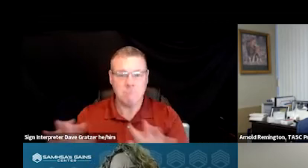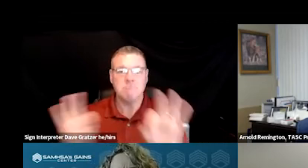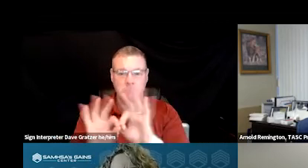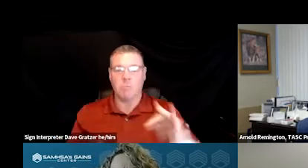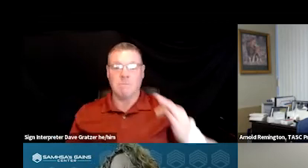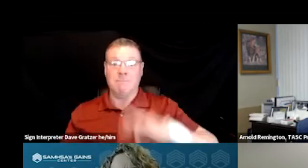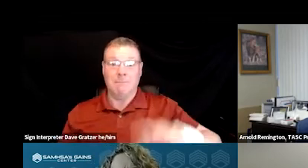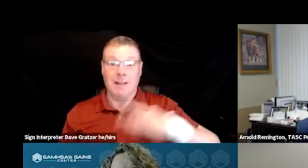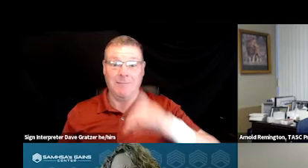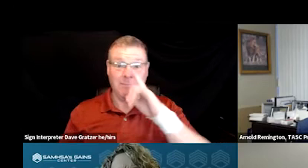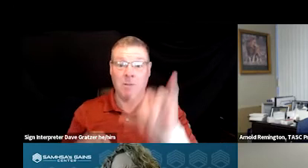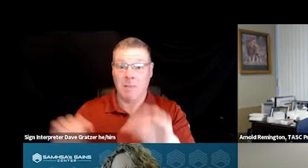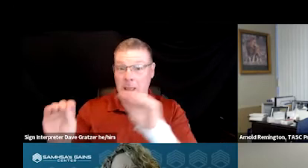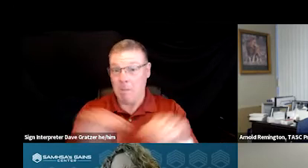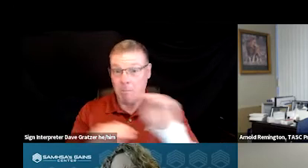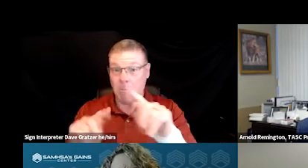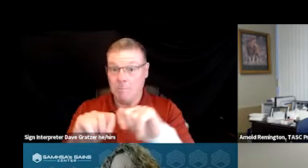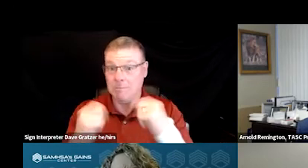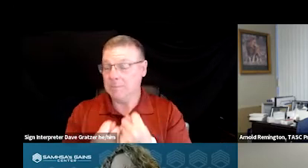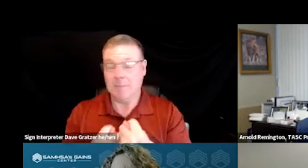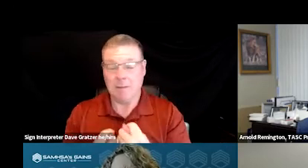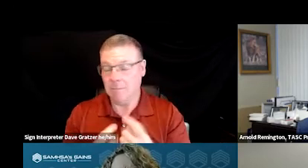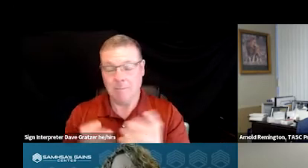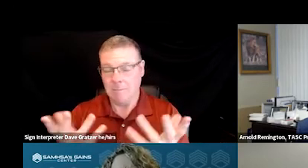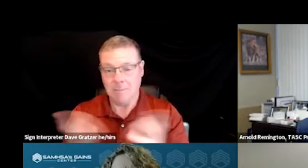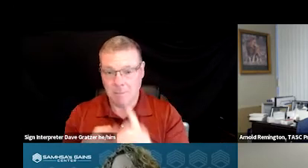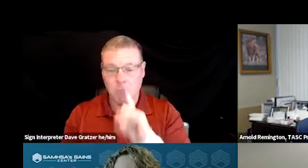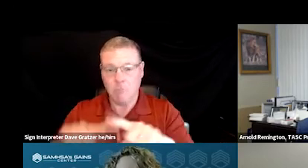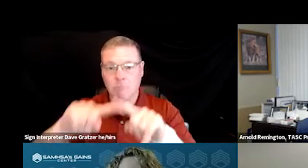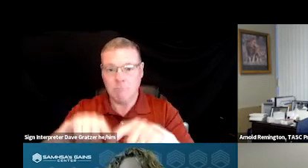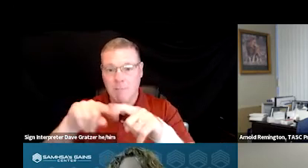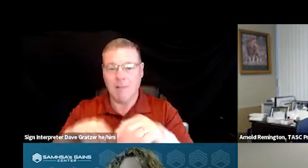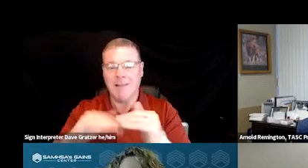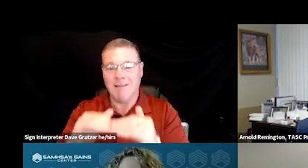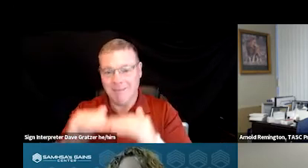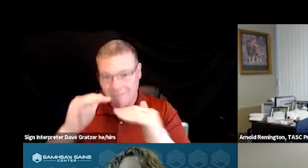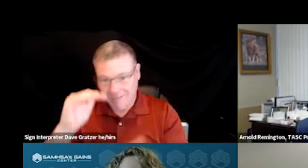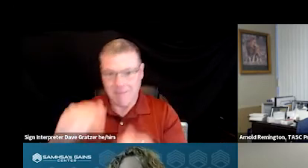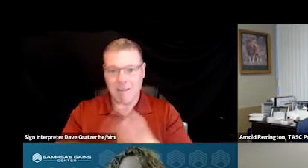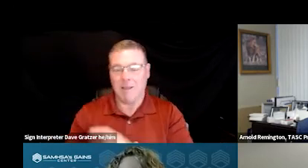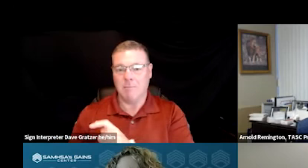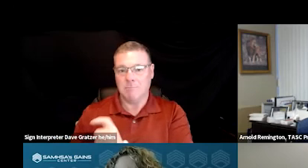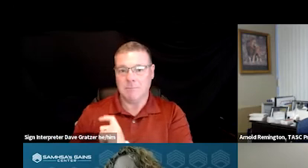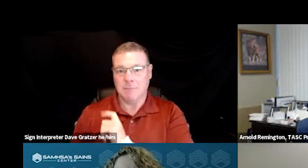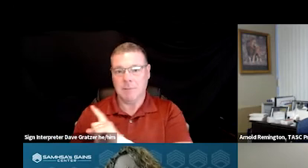of those mobile teams obviously are, we're relying less on law enforcement to have to intervene,